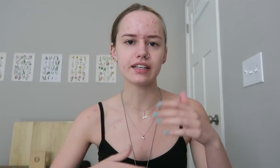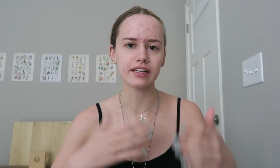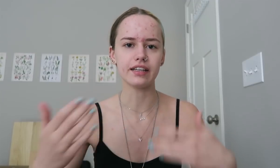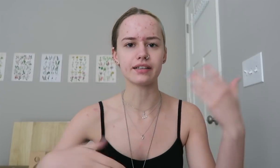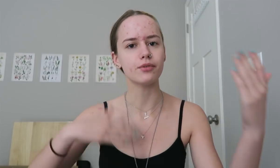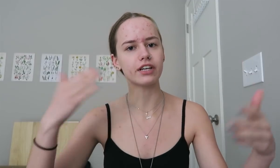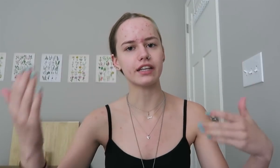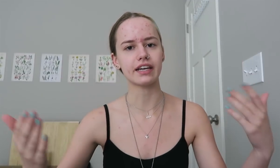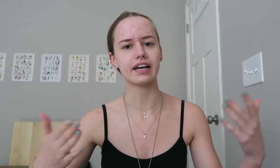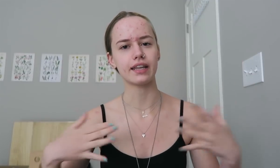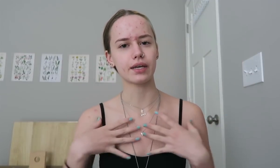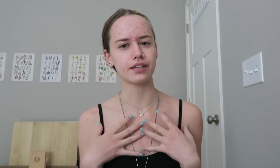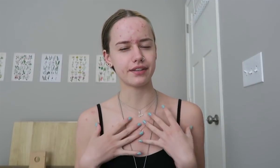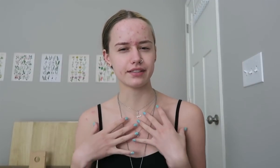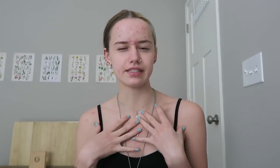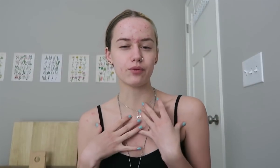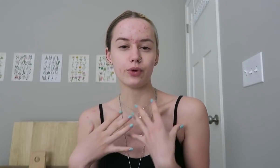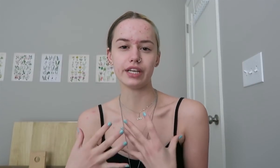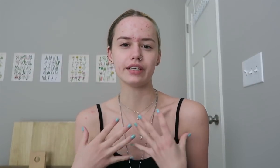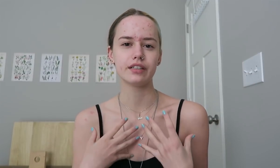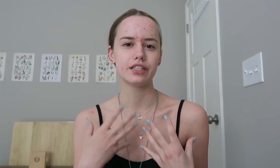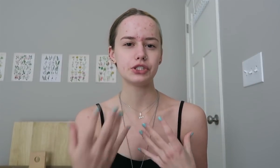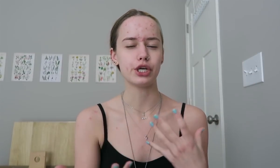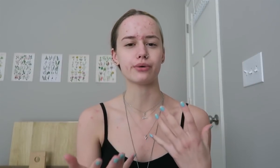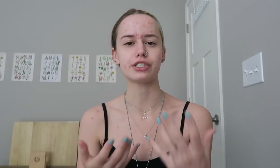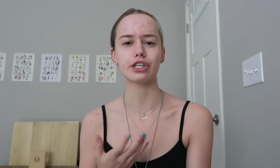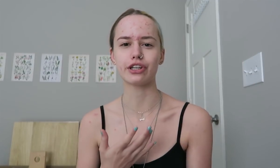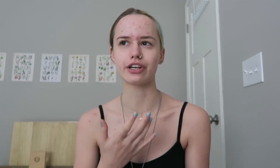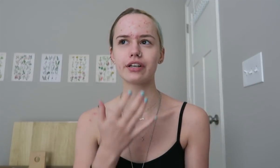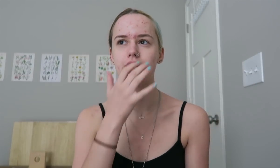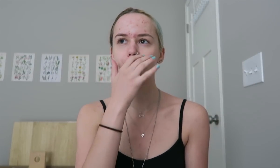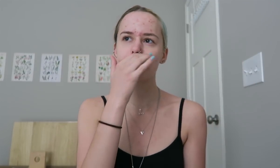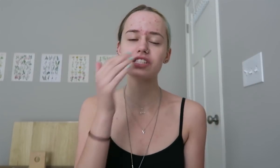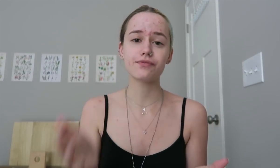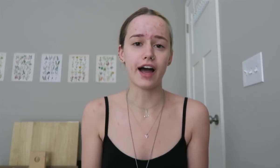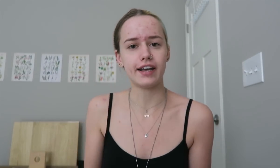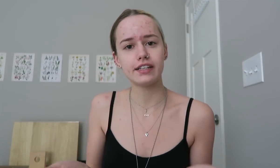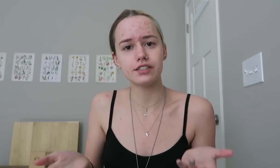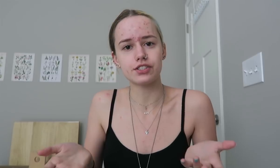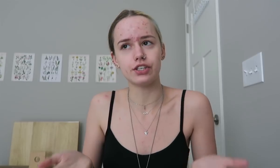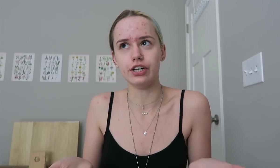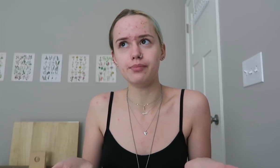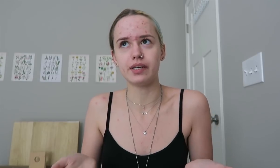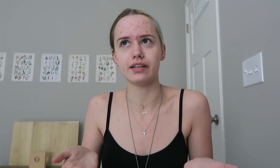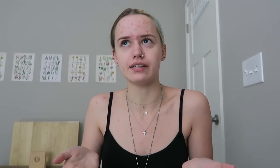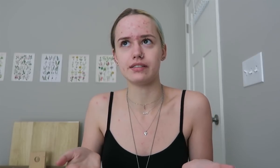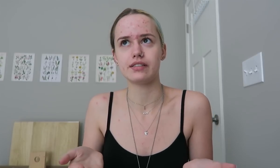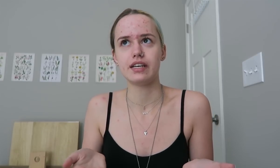Like moving on, like kinda like the things that we chose to learn. Which it's fine and it's good because